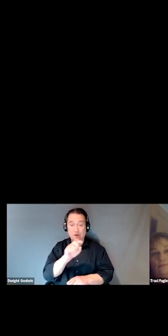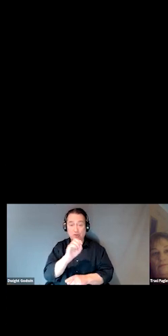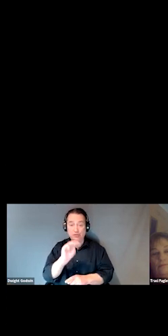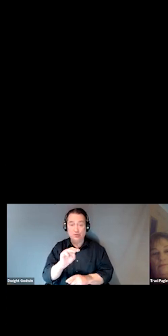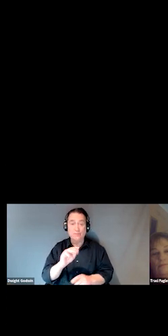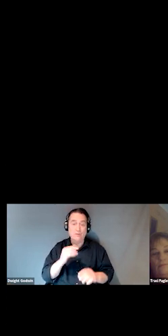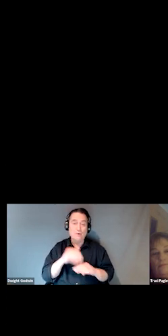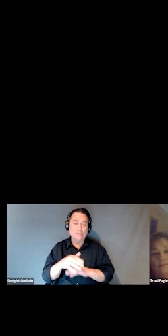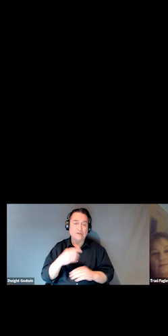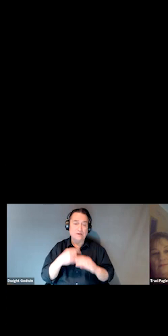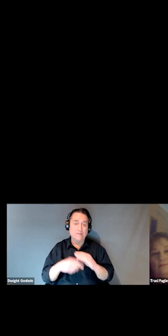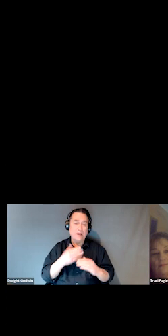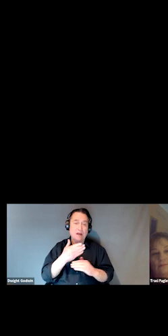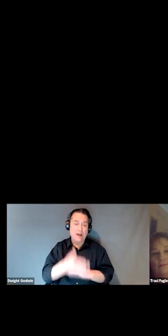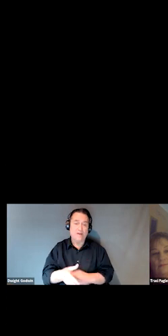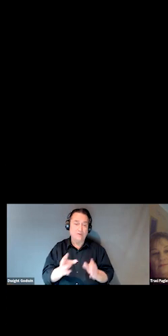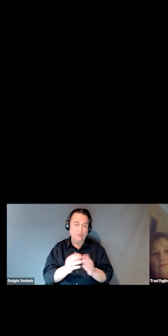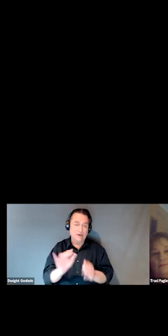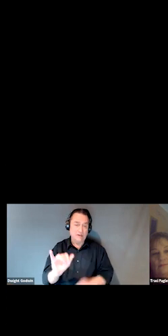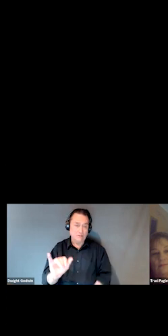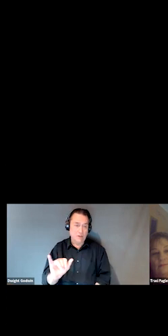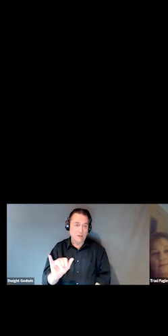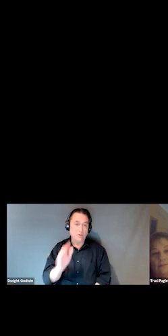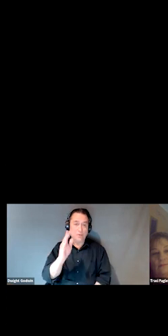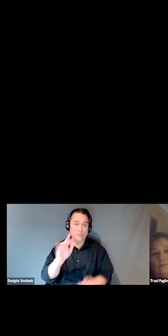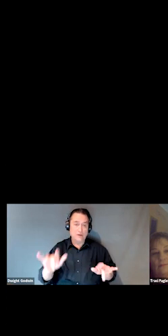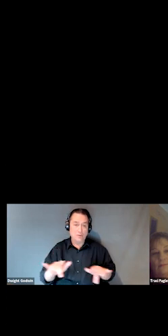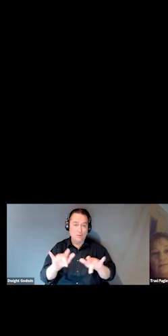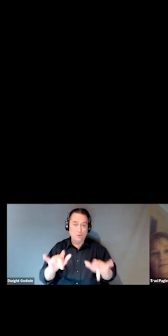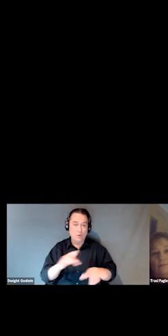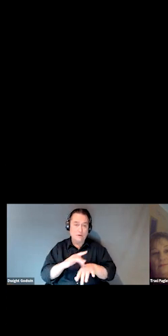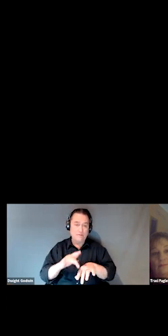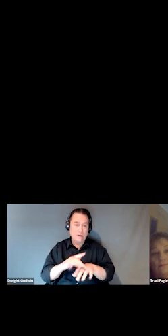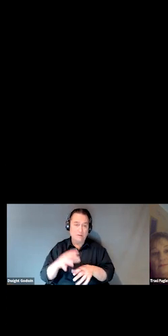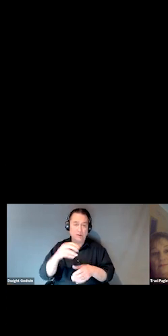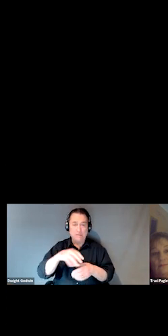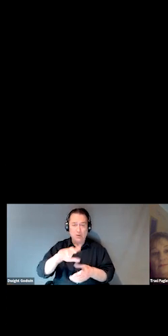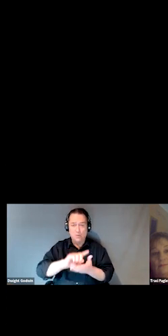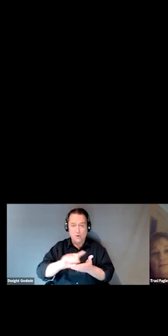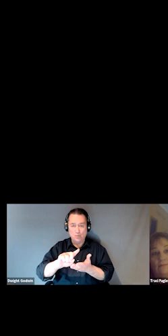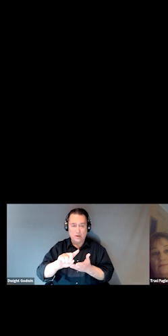with a link to the materials as well. There will be a recording available within approximately a week on the SOAR website